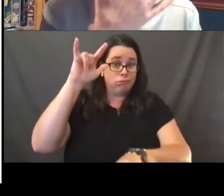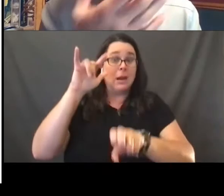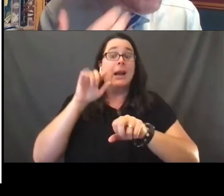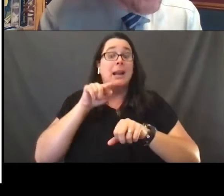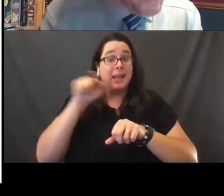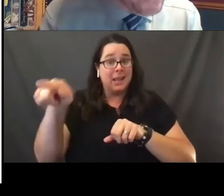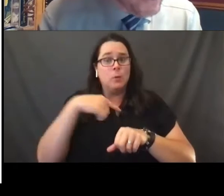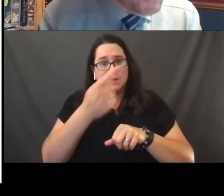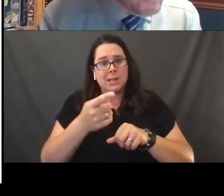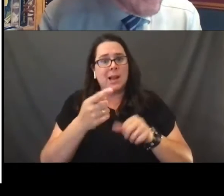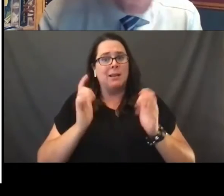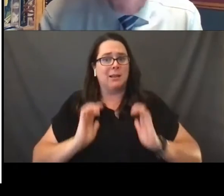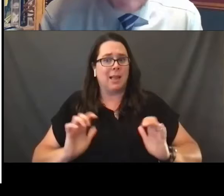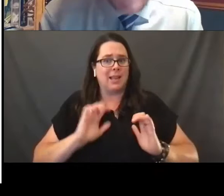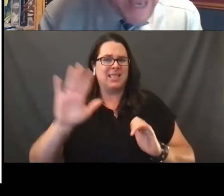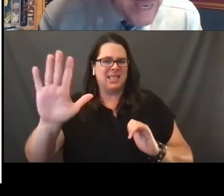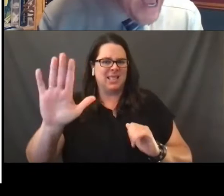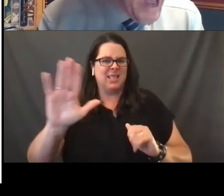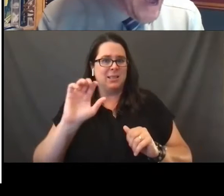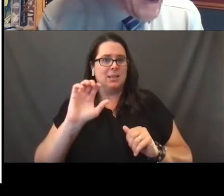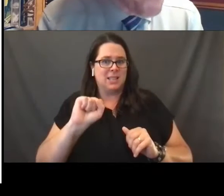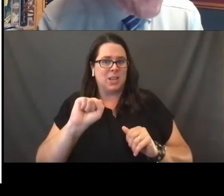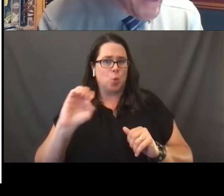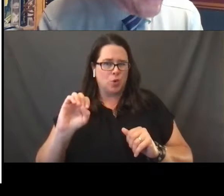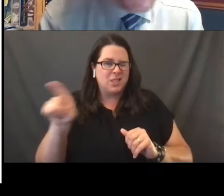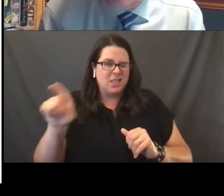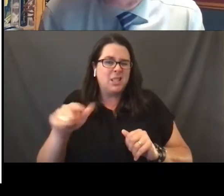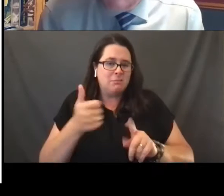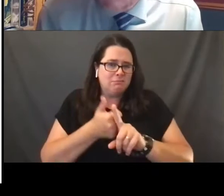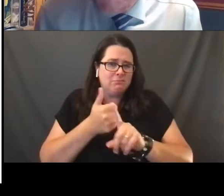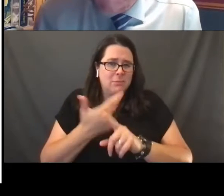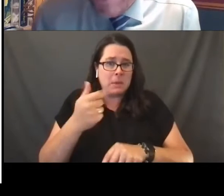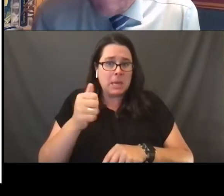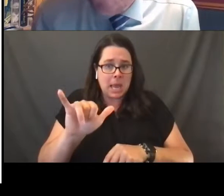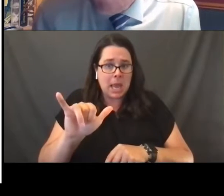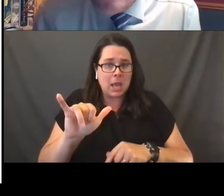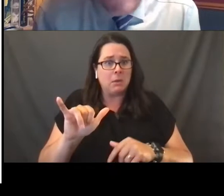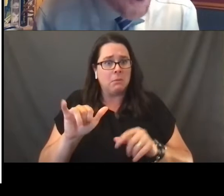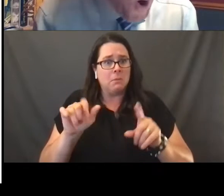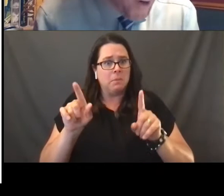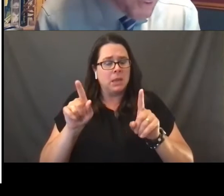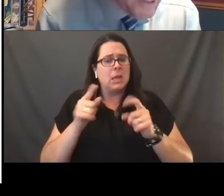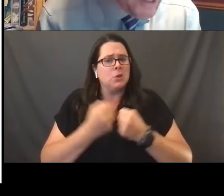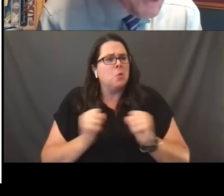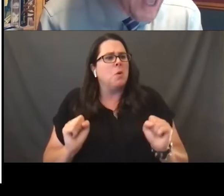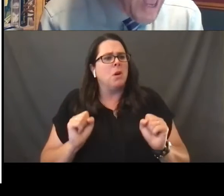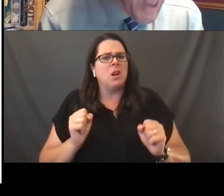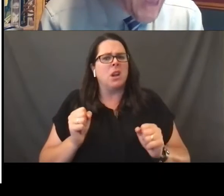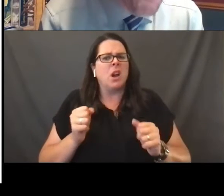about his sexual orientation. He was gay and just to, as he would say, to avoid any awkwardness.